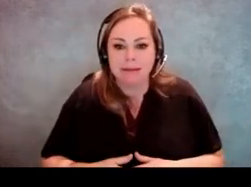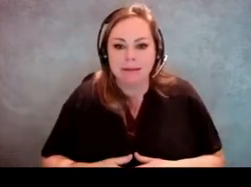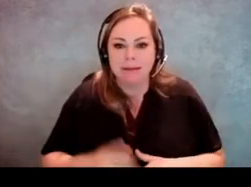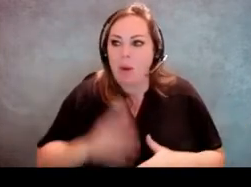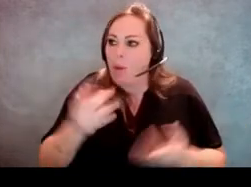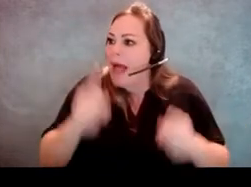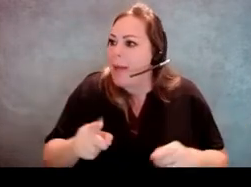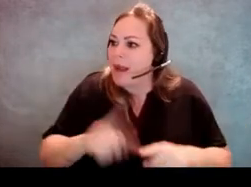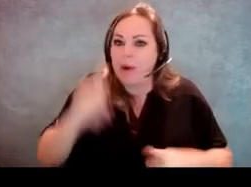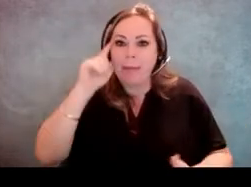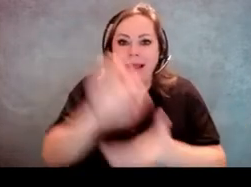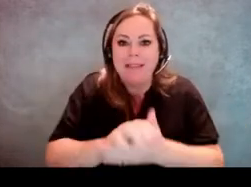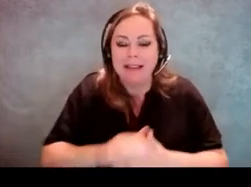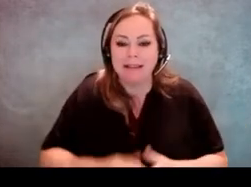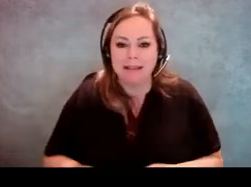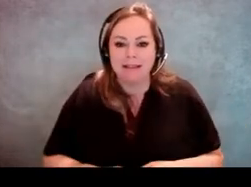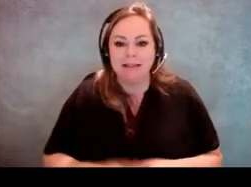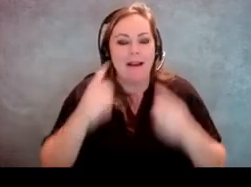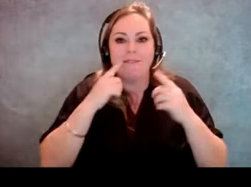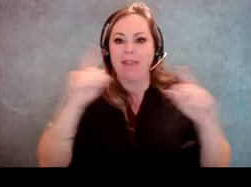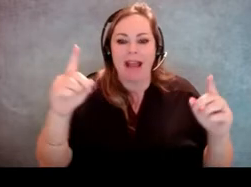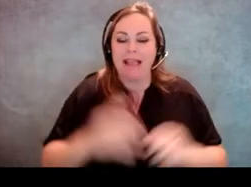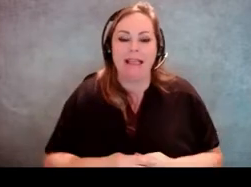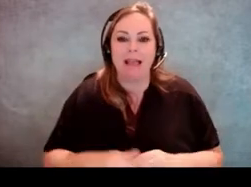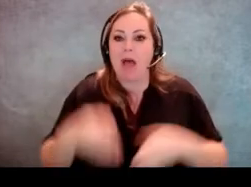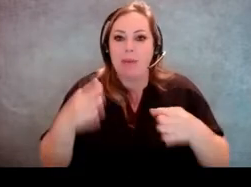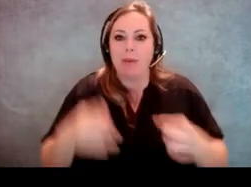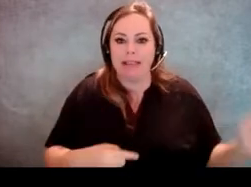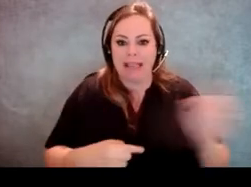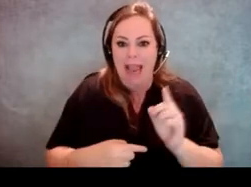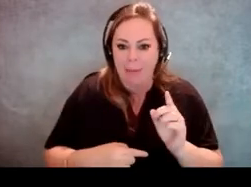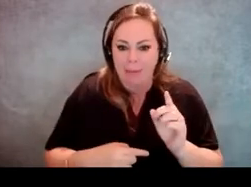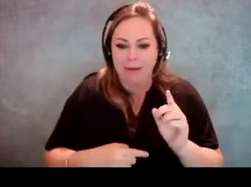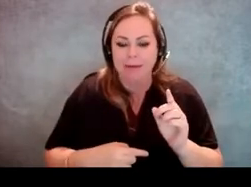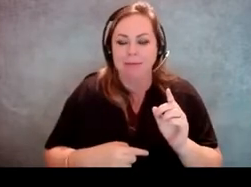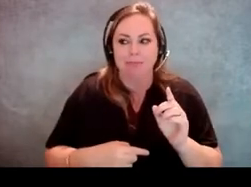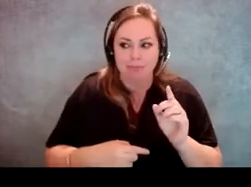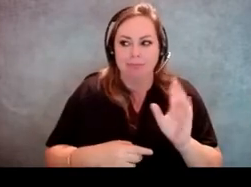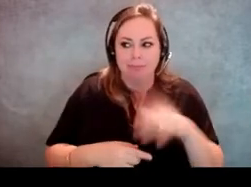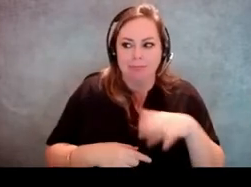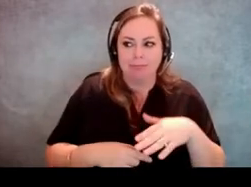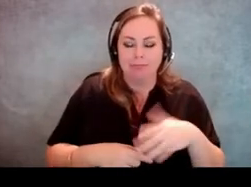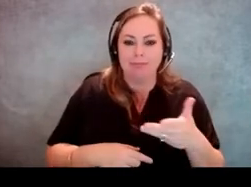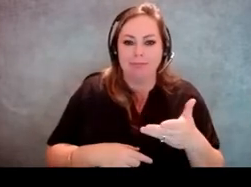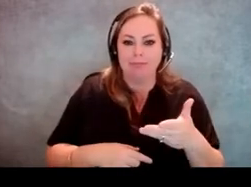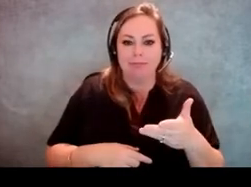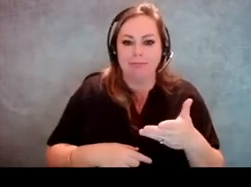I was like, and I couldn't believe he was doing that. And so finally somebody came in and basically reamed him out.